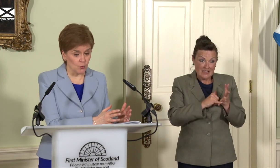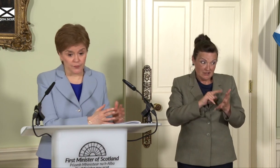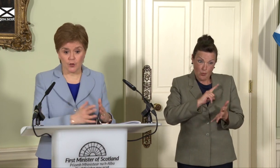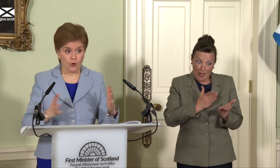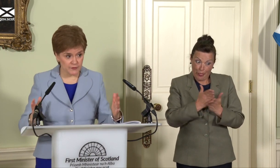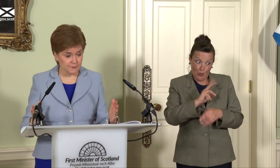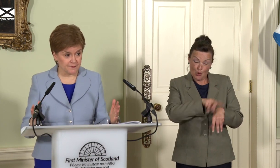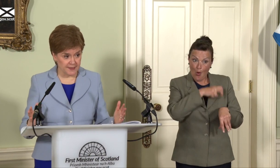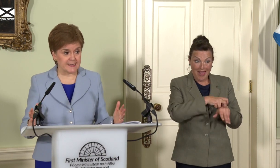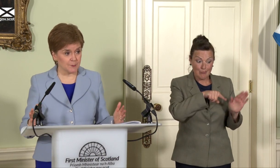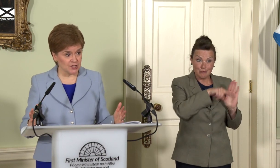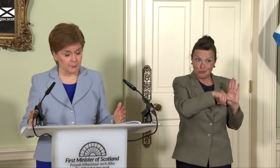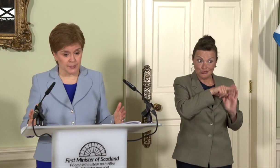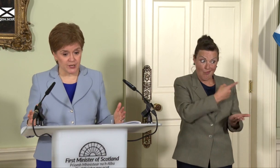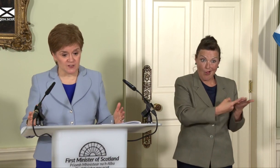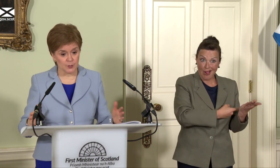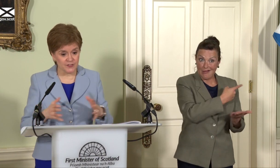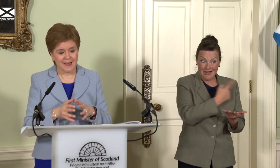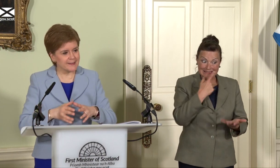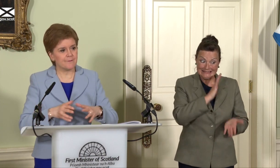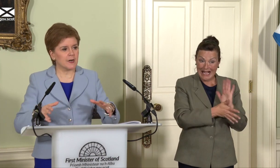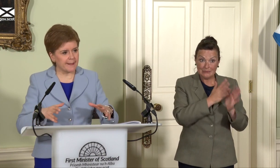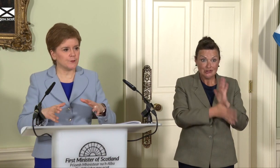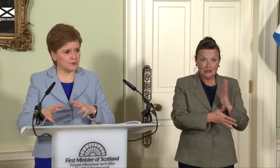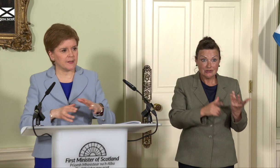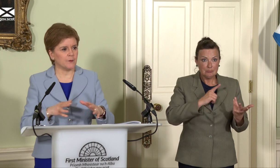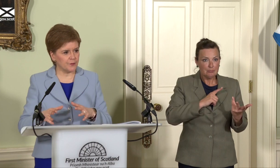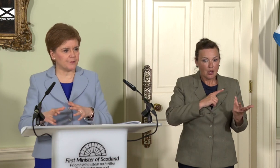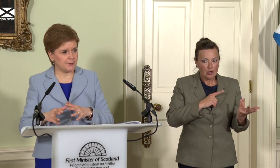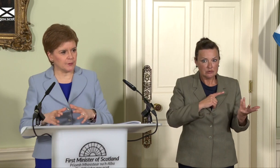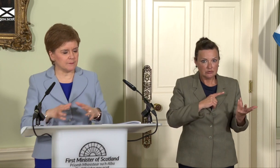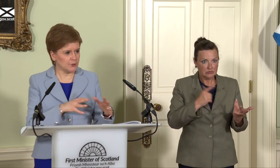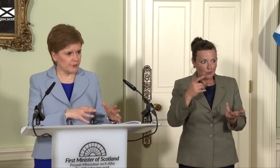with lots of very damaging implications because it has never levelled with the people of Northern